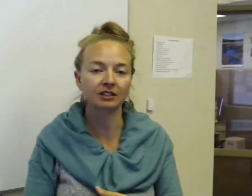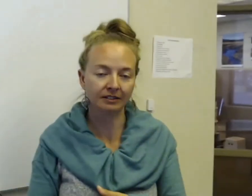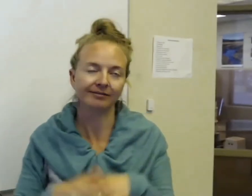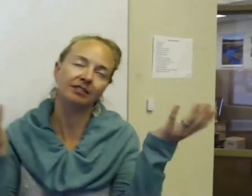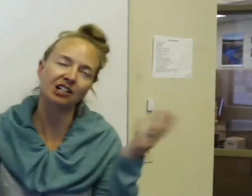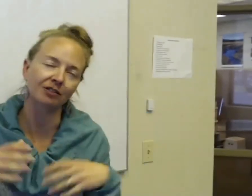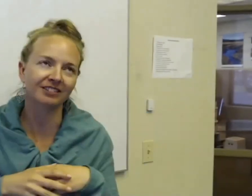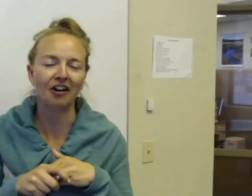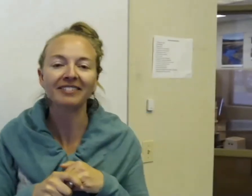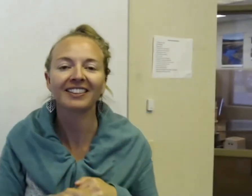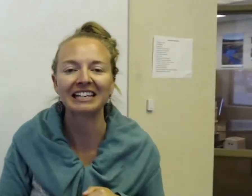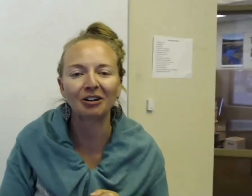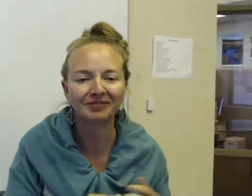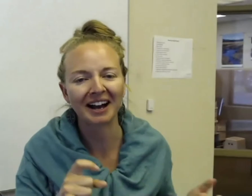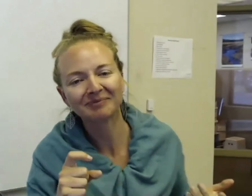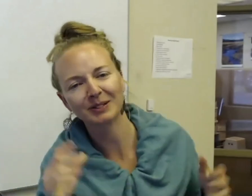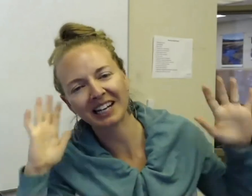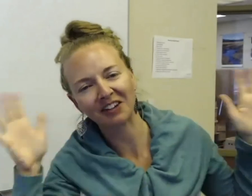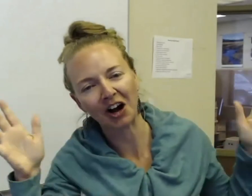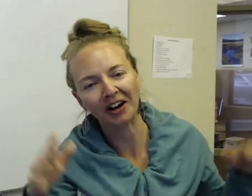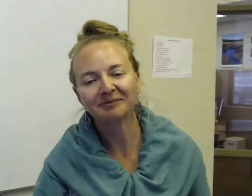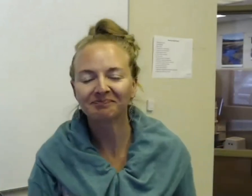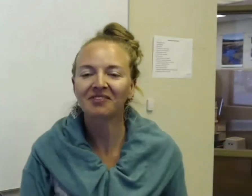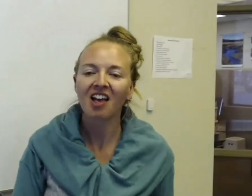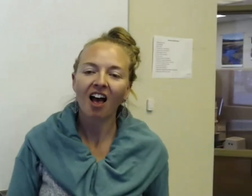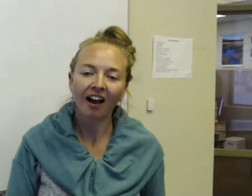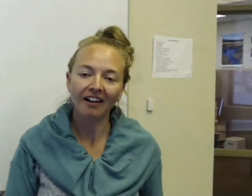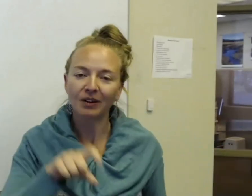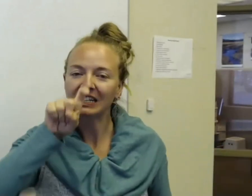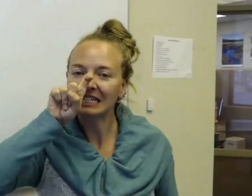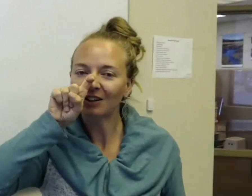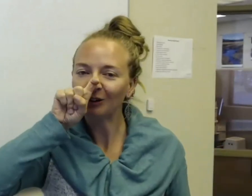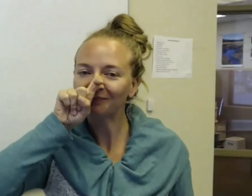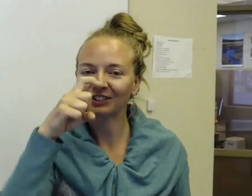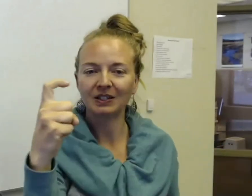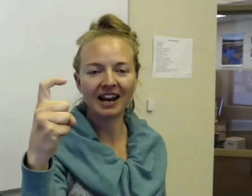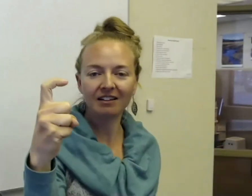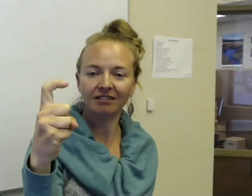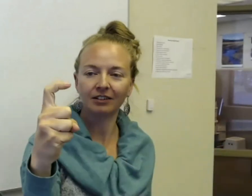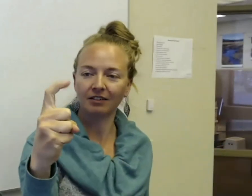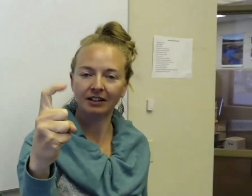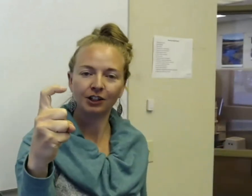Actually, sorry. The eagle. Yeah. I was thinking of a hawk. But the eagle, you take your forefinger